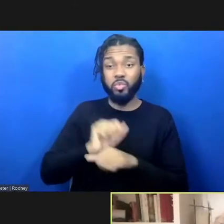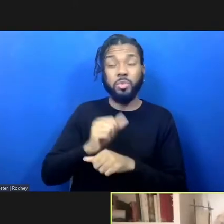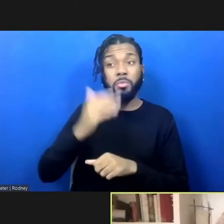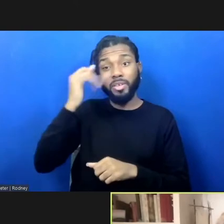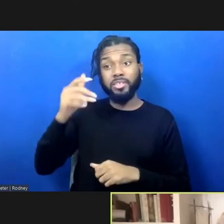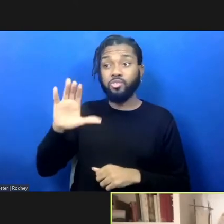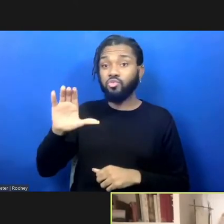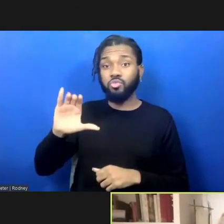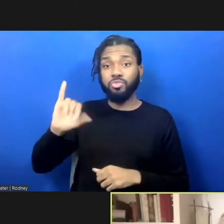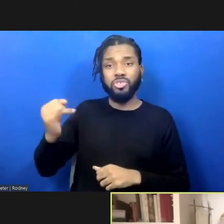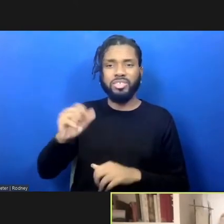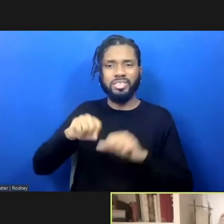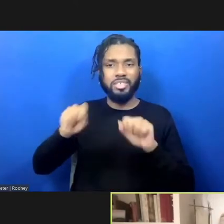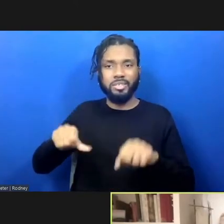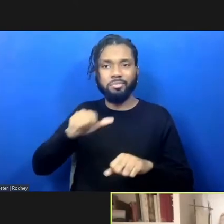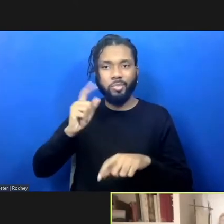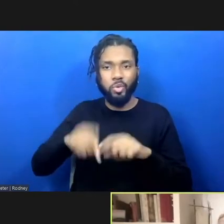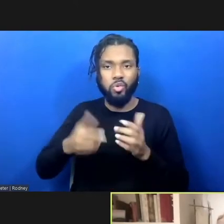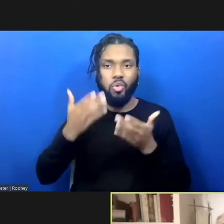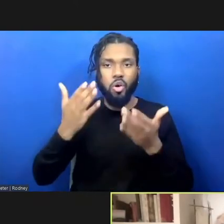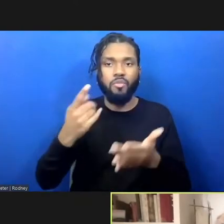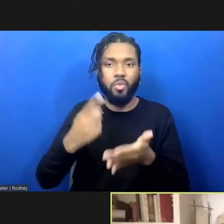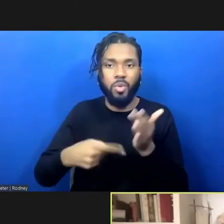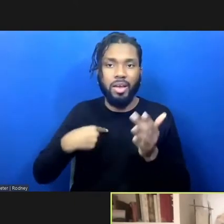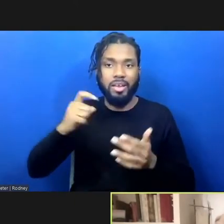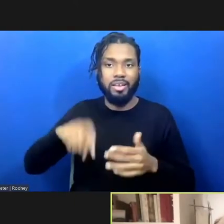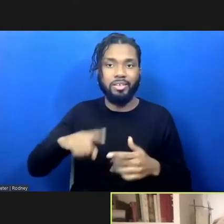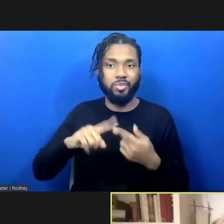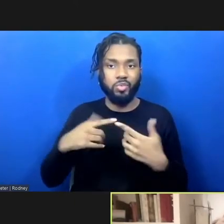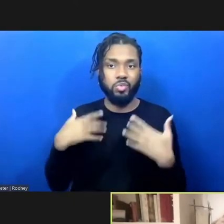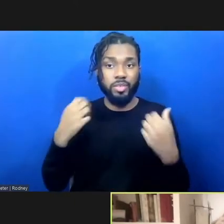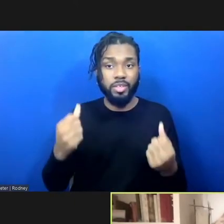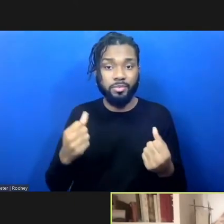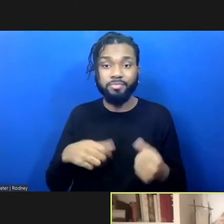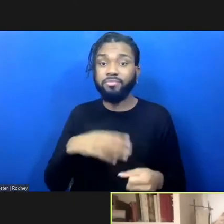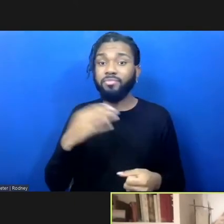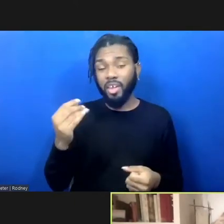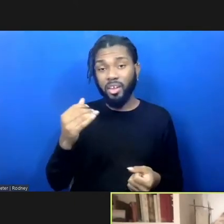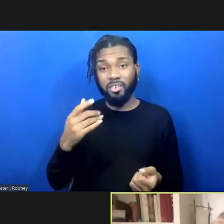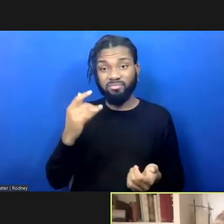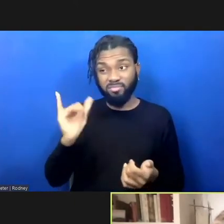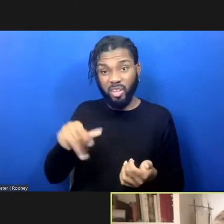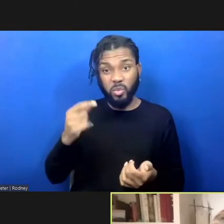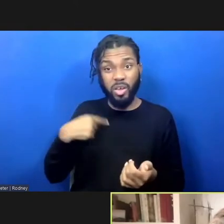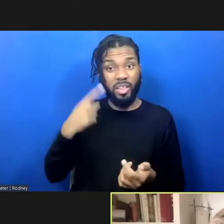And so this is so true when I think most literally about my father, I am because